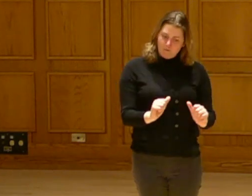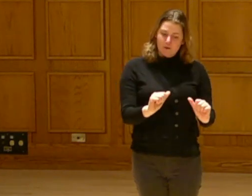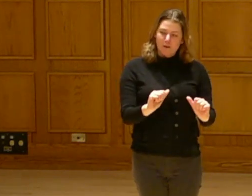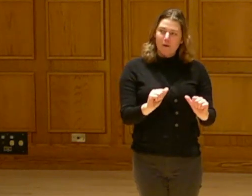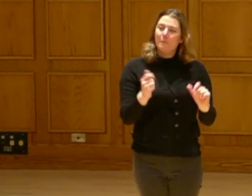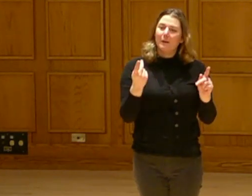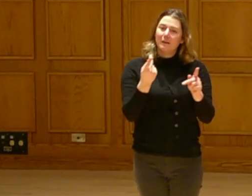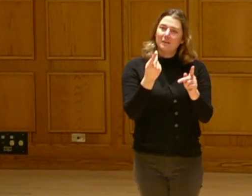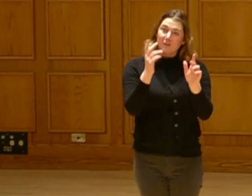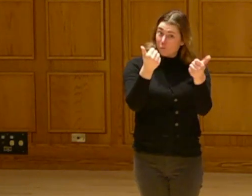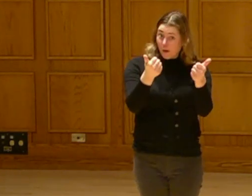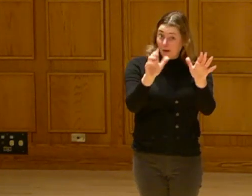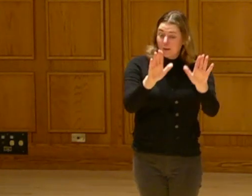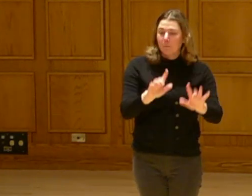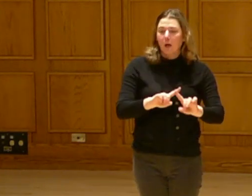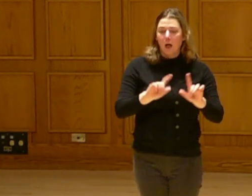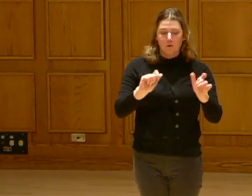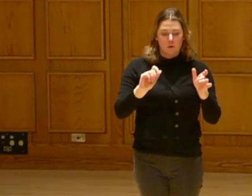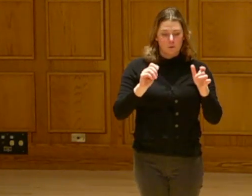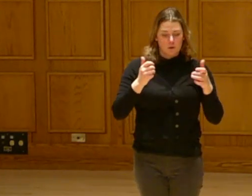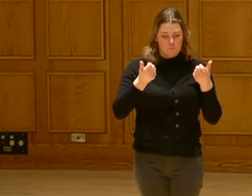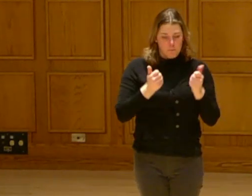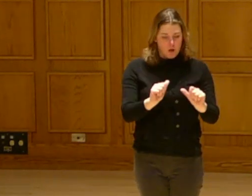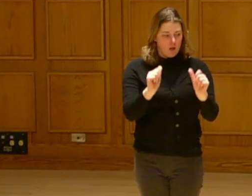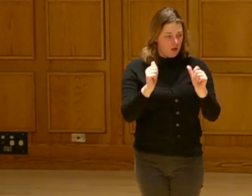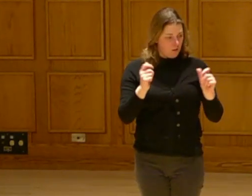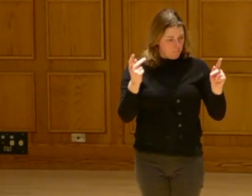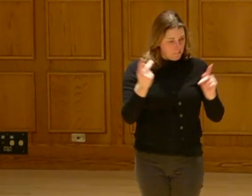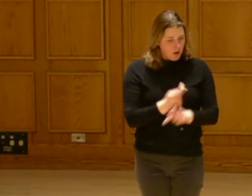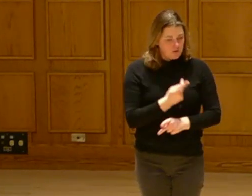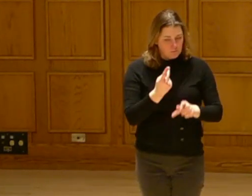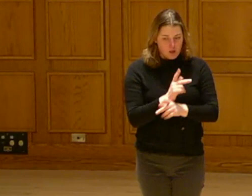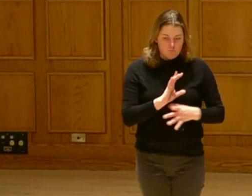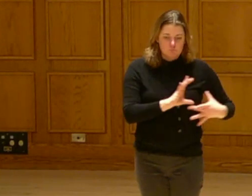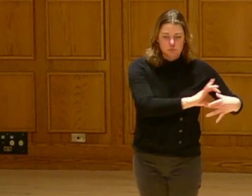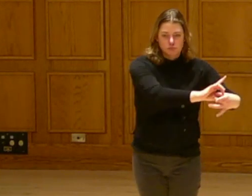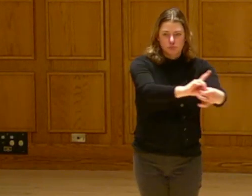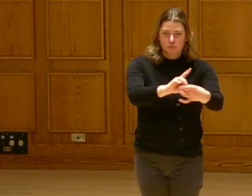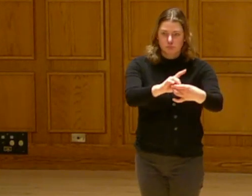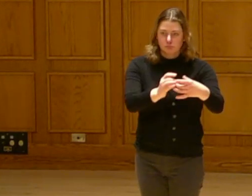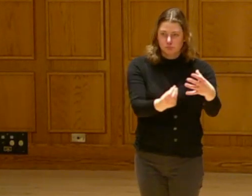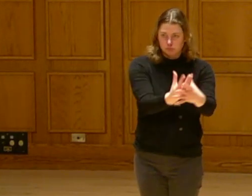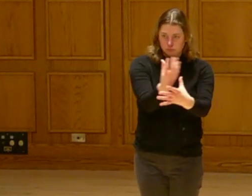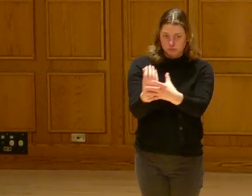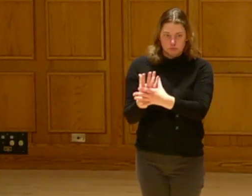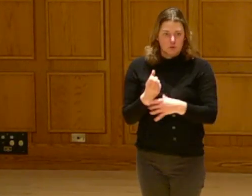That's great. But we multiply those? How can we multiply the efforts to truly make change?